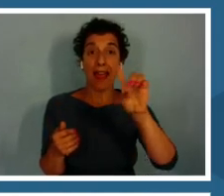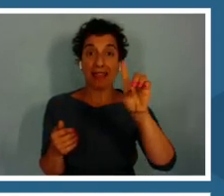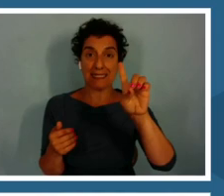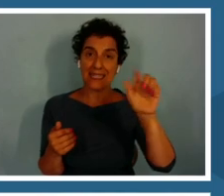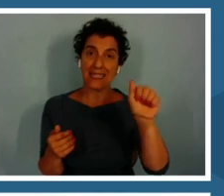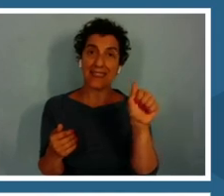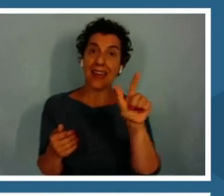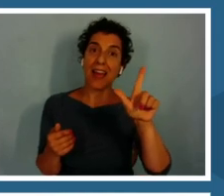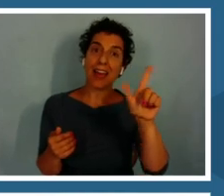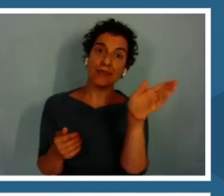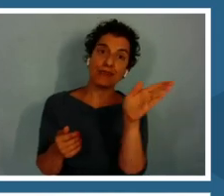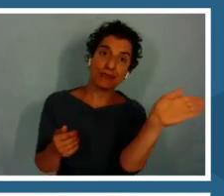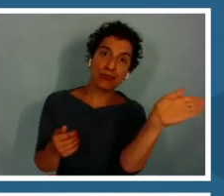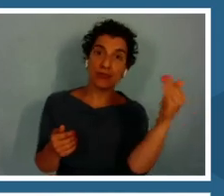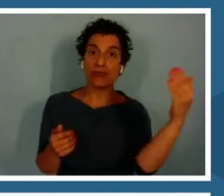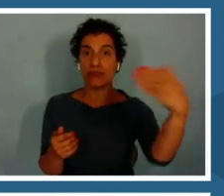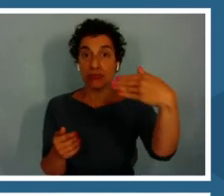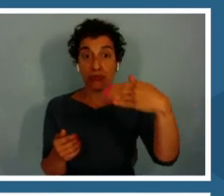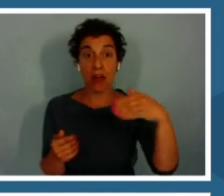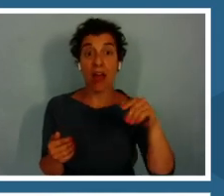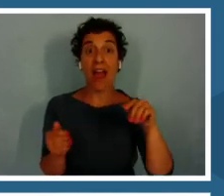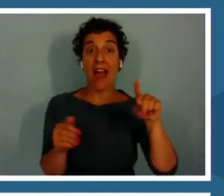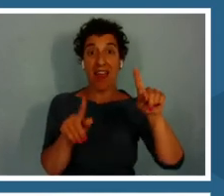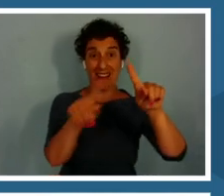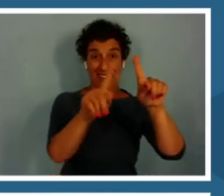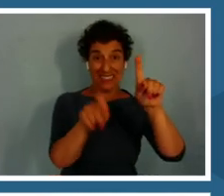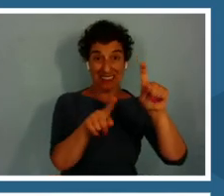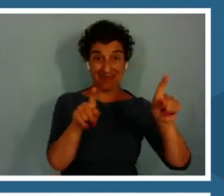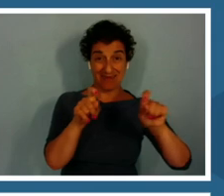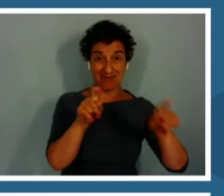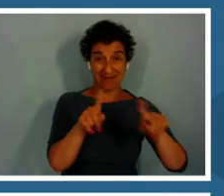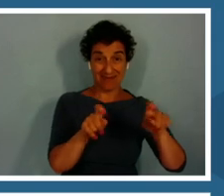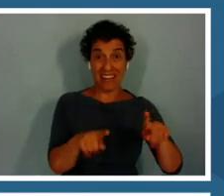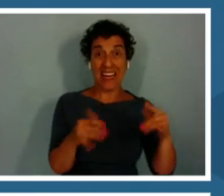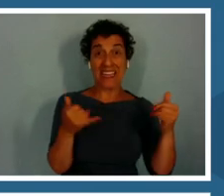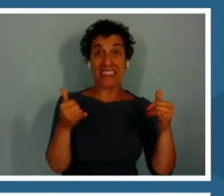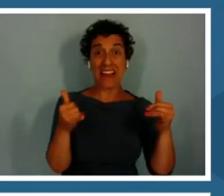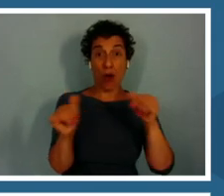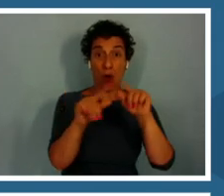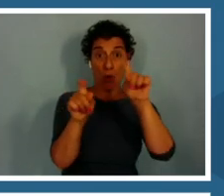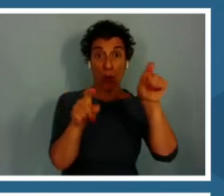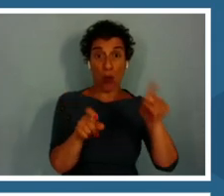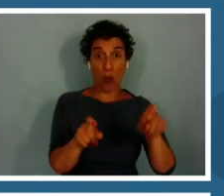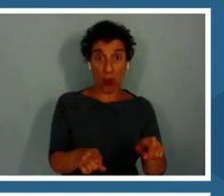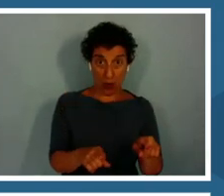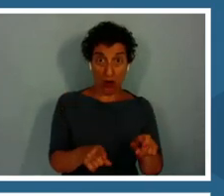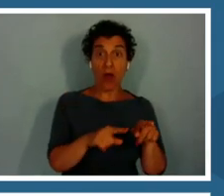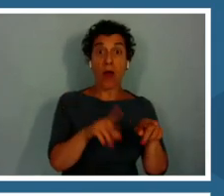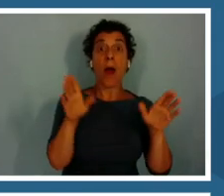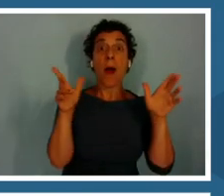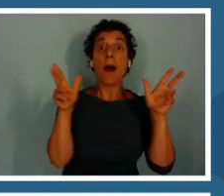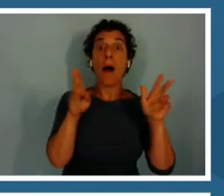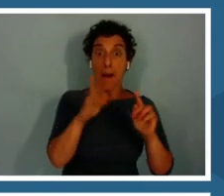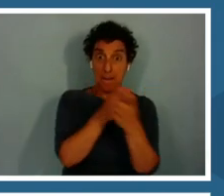All those question marks, these all represent that the bat can hear but it's not totally